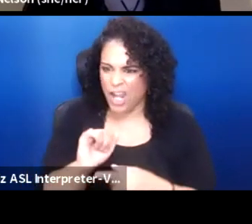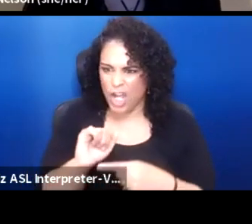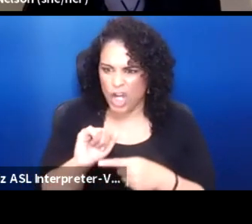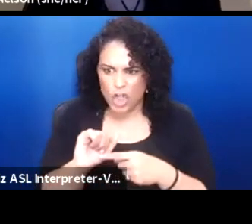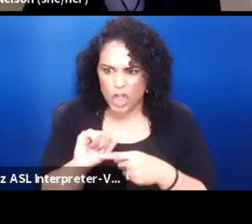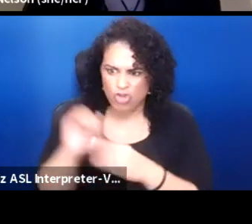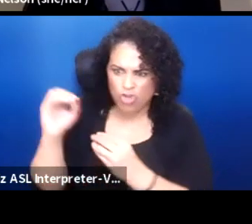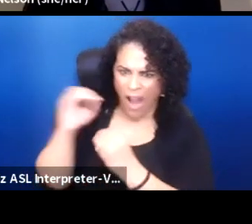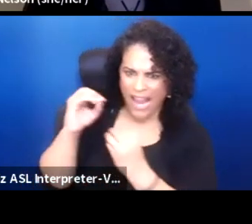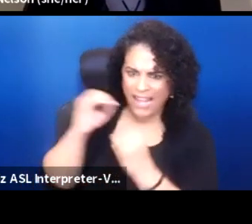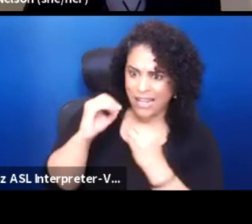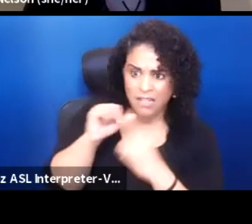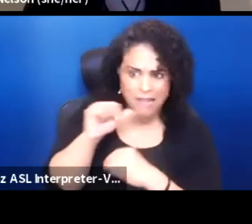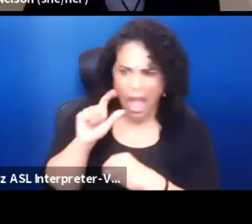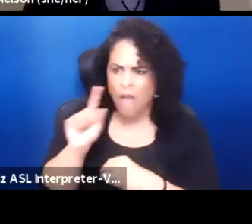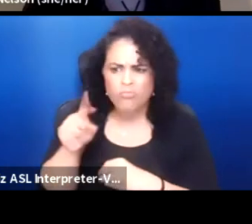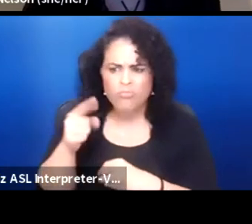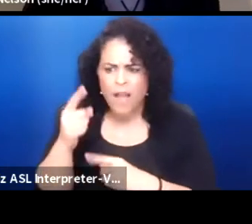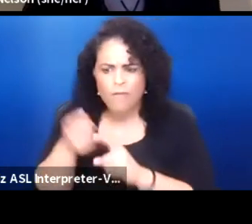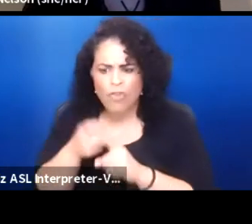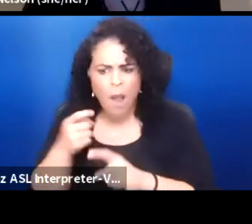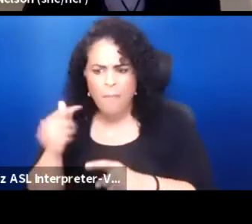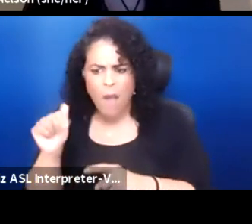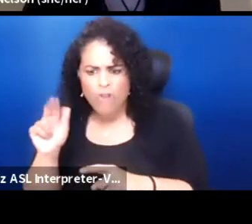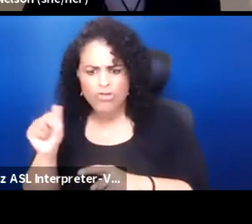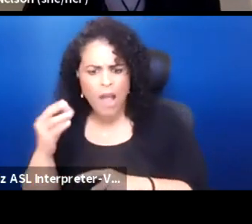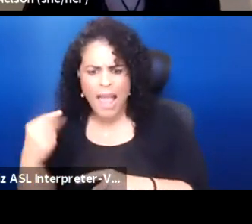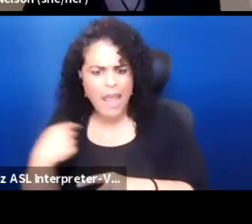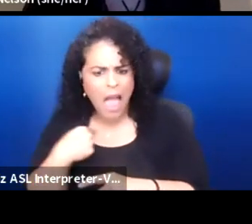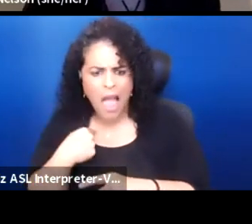not just for module and I, but from our native community.